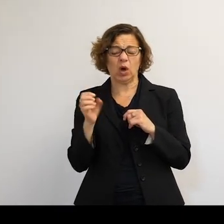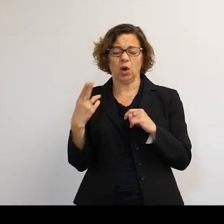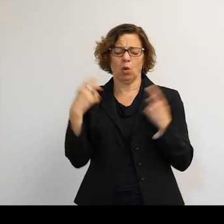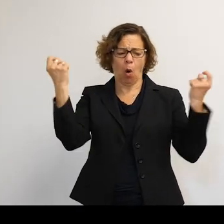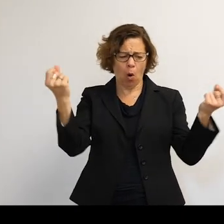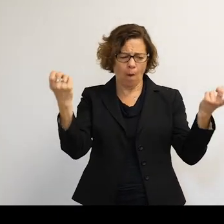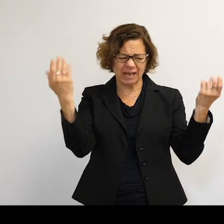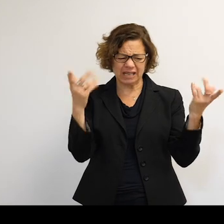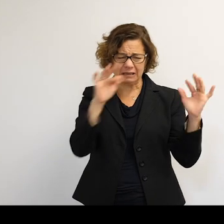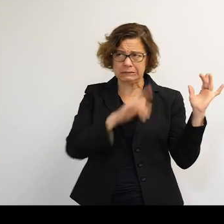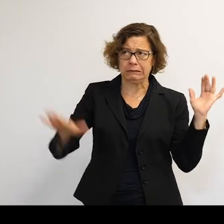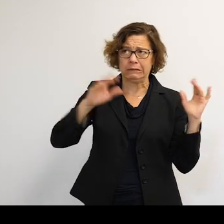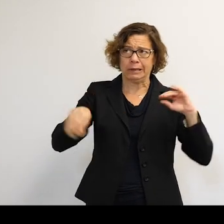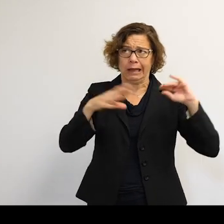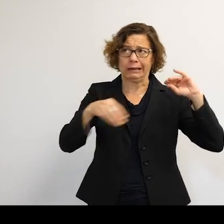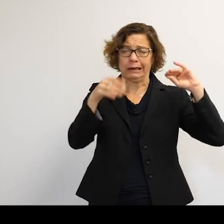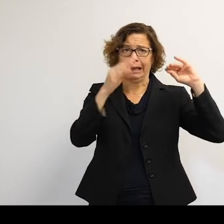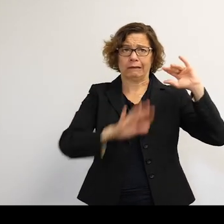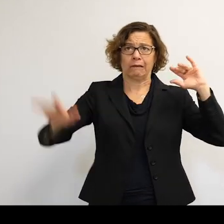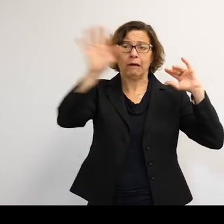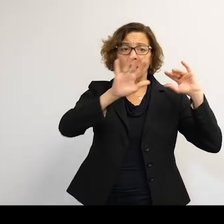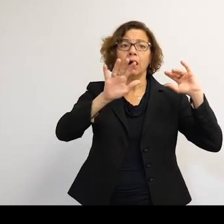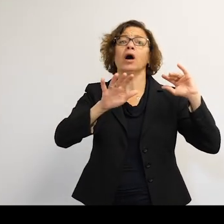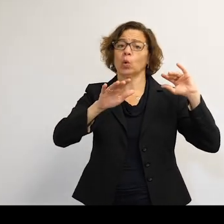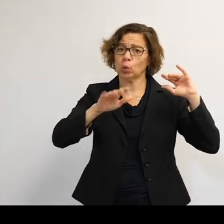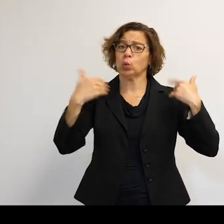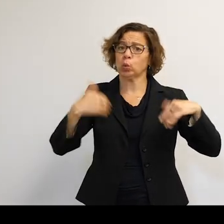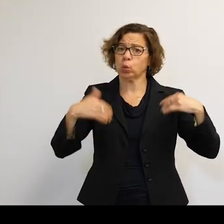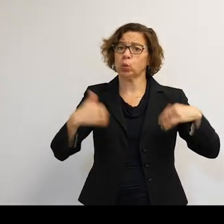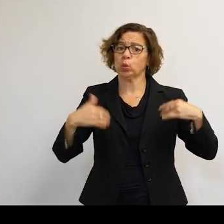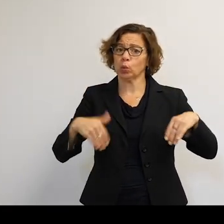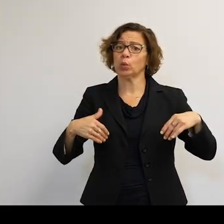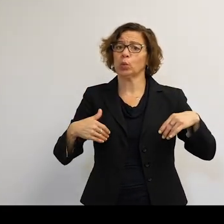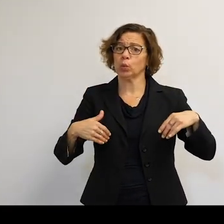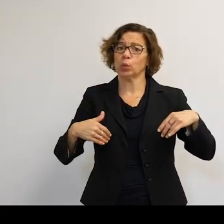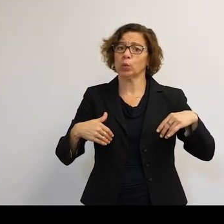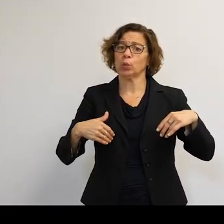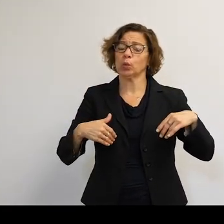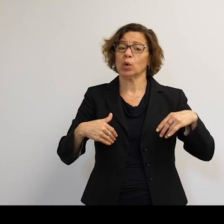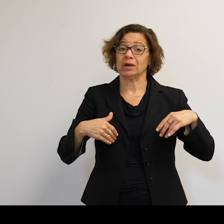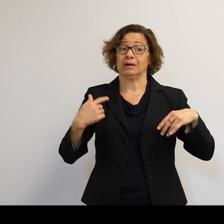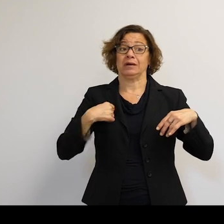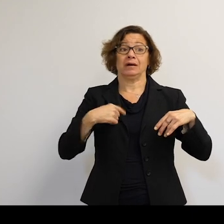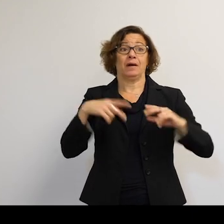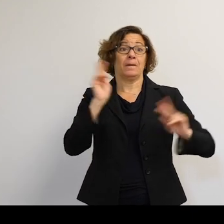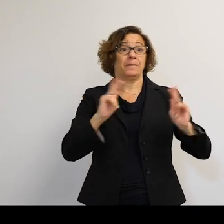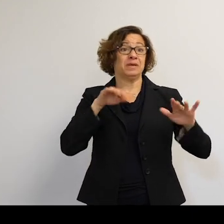There's a lot of stuff that if we keep on going at this rate, there's going to be-- we're going to start removing people's access to space.